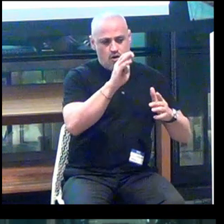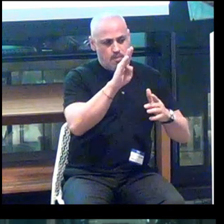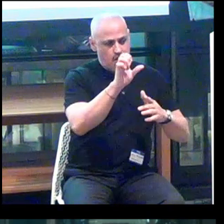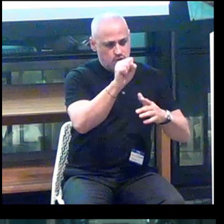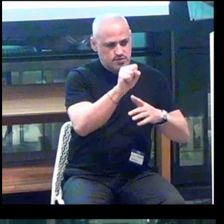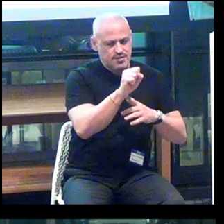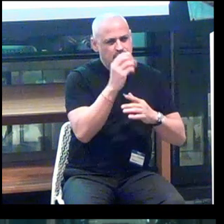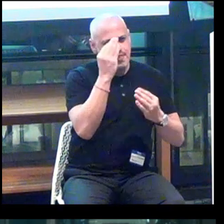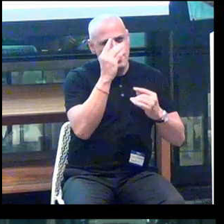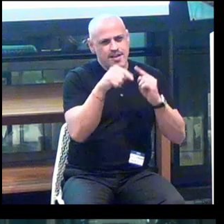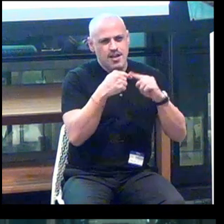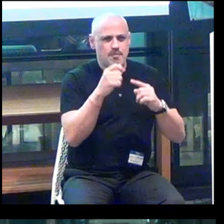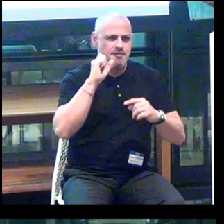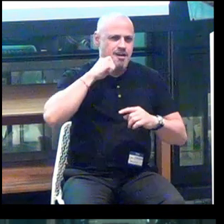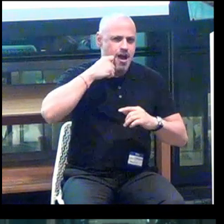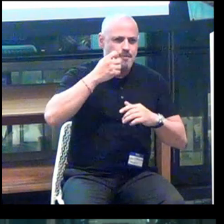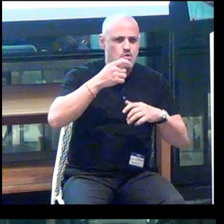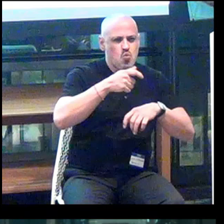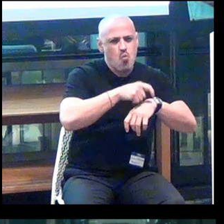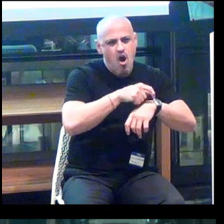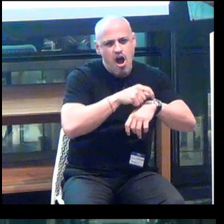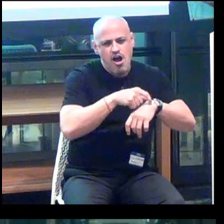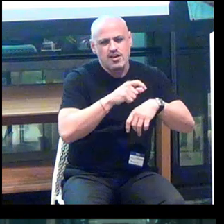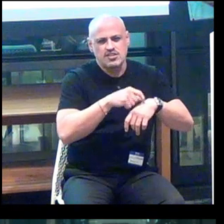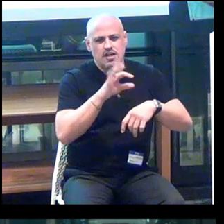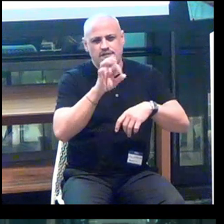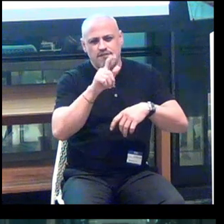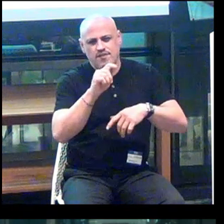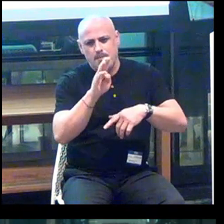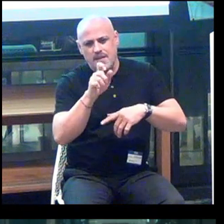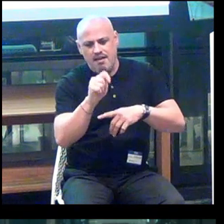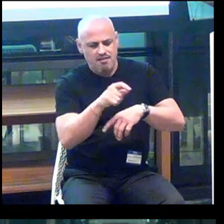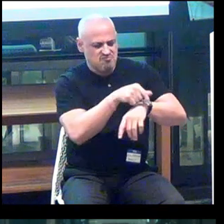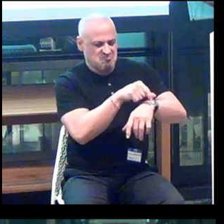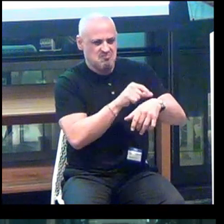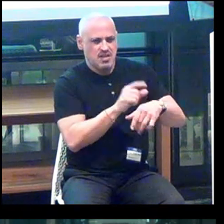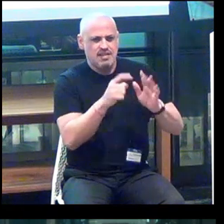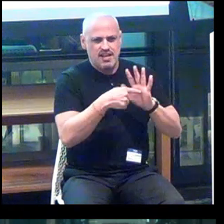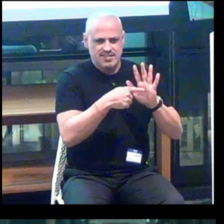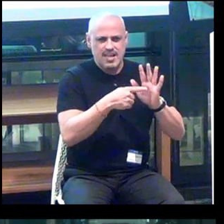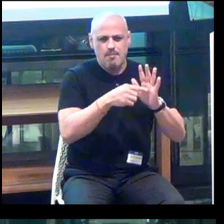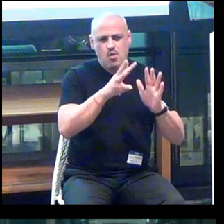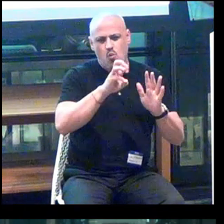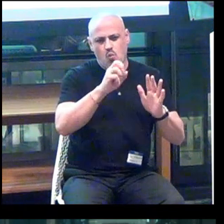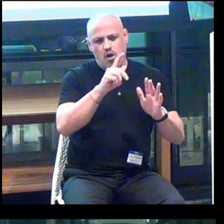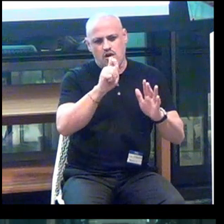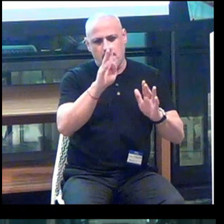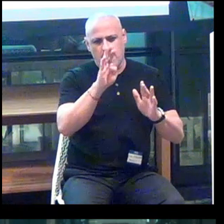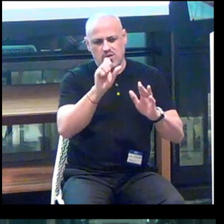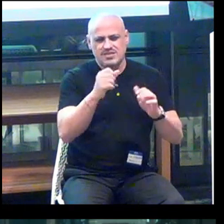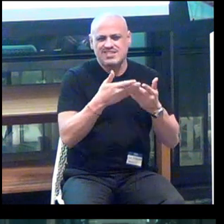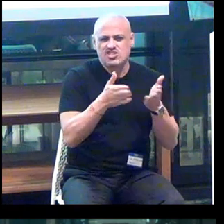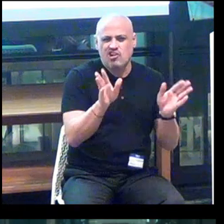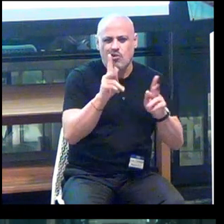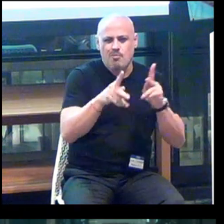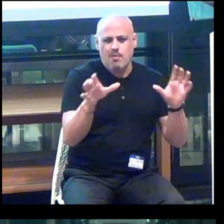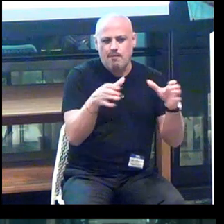Think of an Apple Watch, a FitBit. Those are examples of wearables that the general population uses.